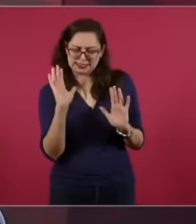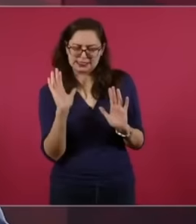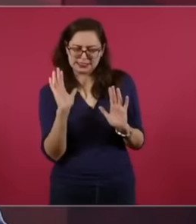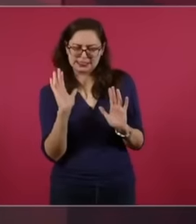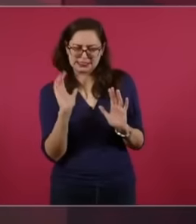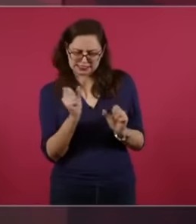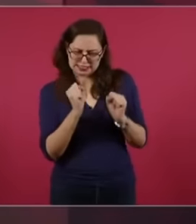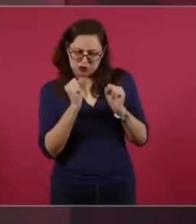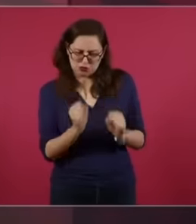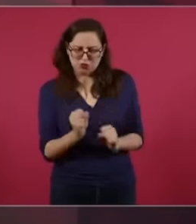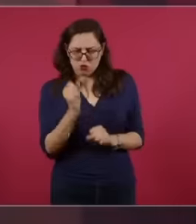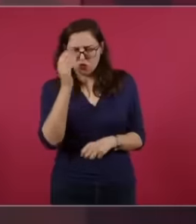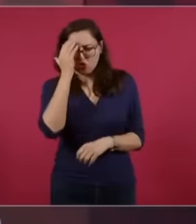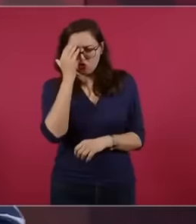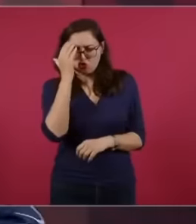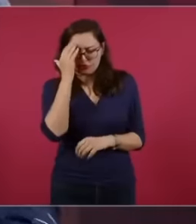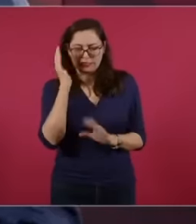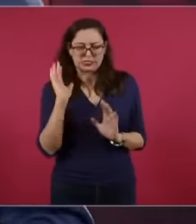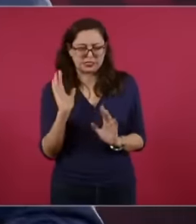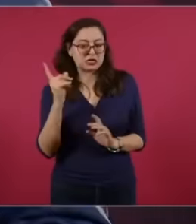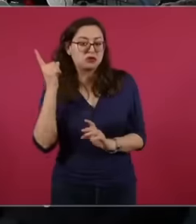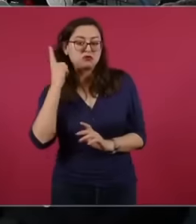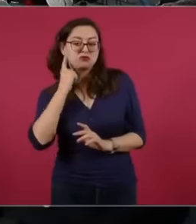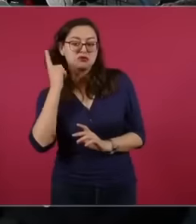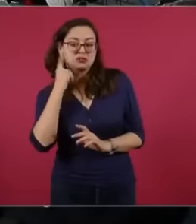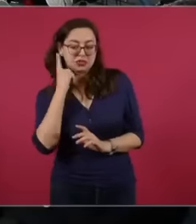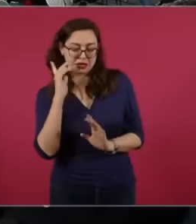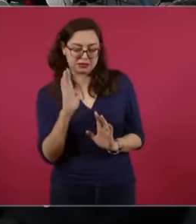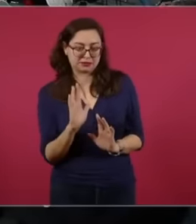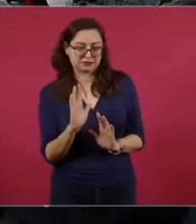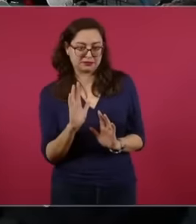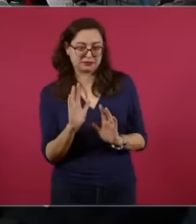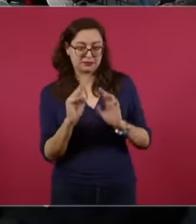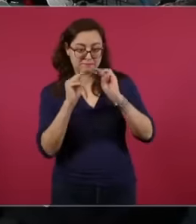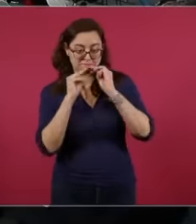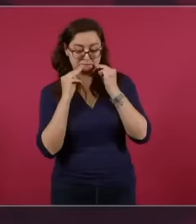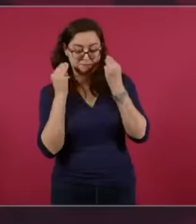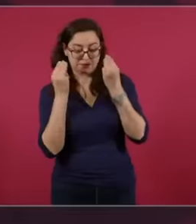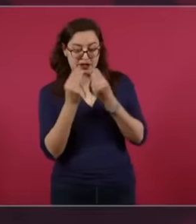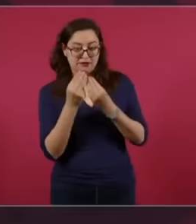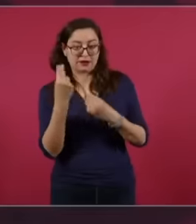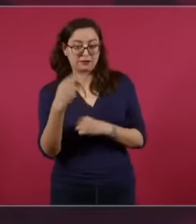know. or have you heard of it called